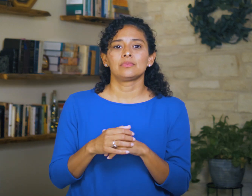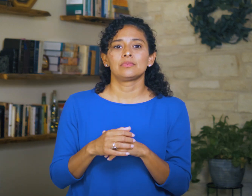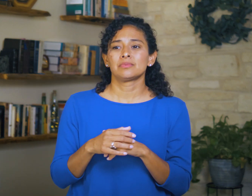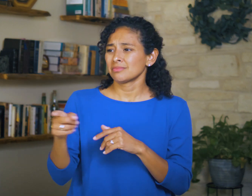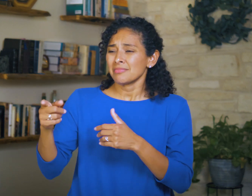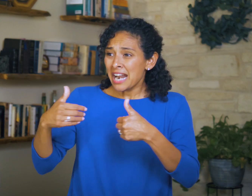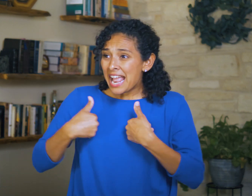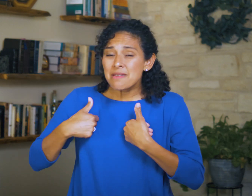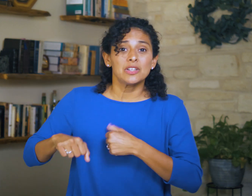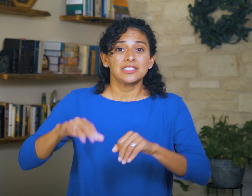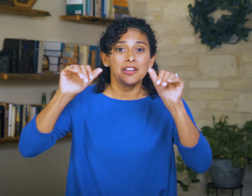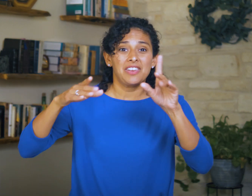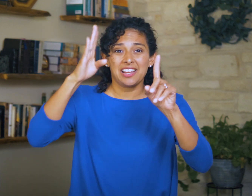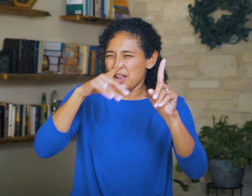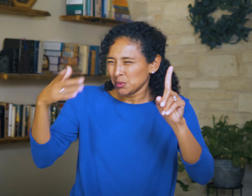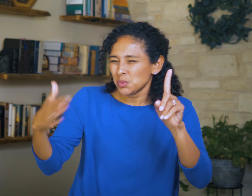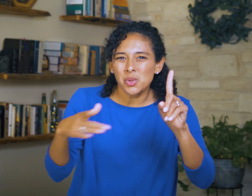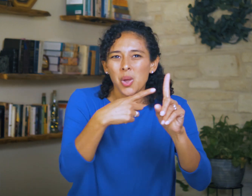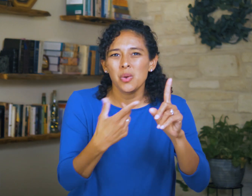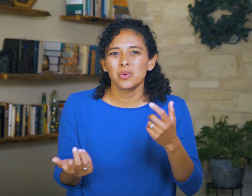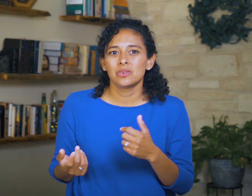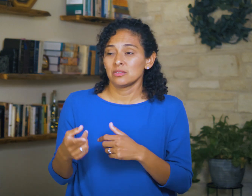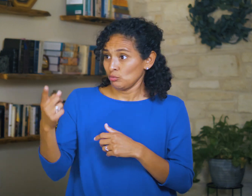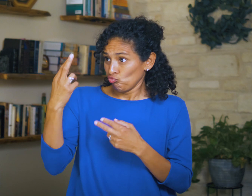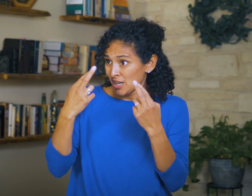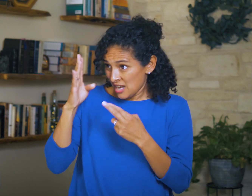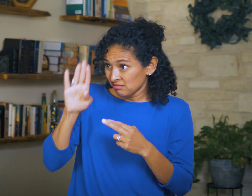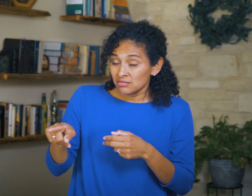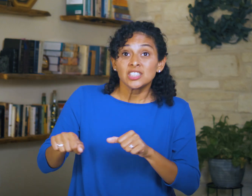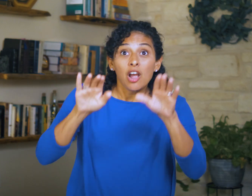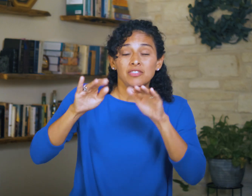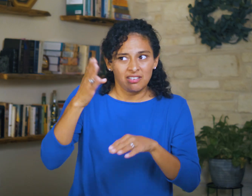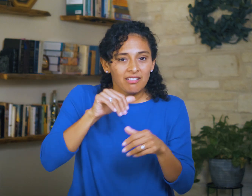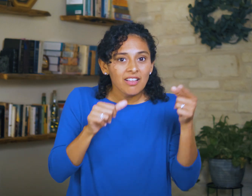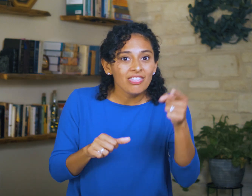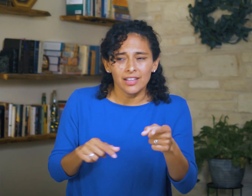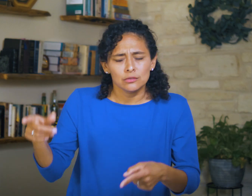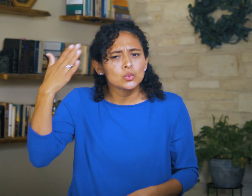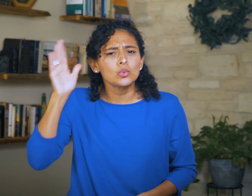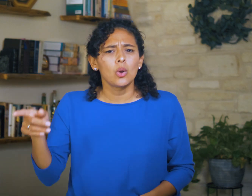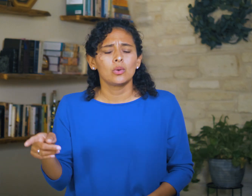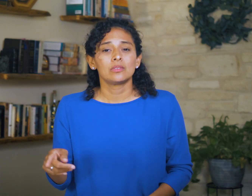They take their animals to sacrifice to the God they don’t know, not even realizing He isn’t there.